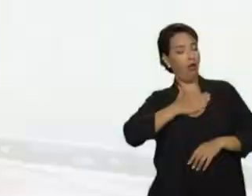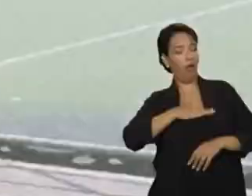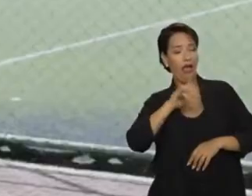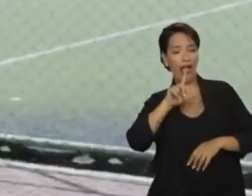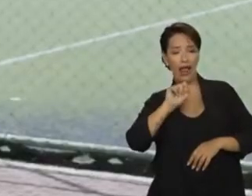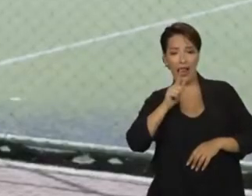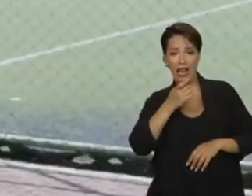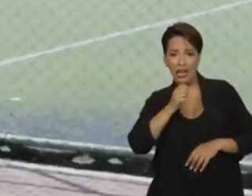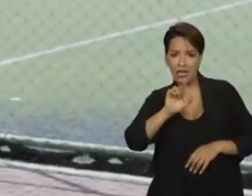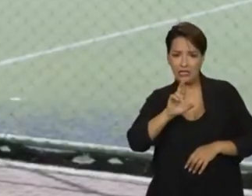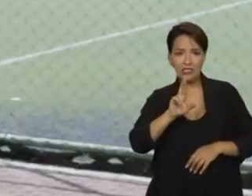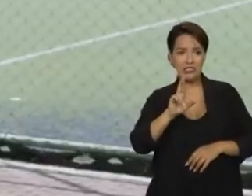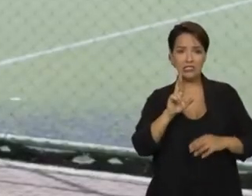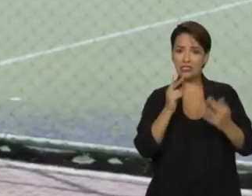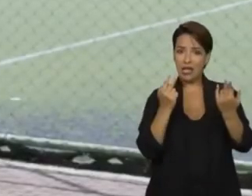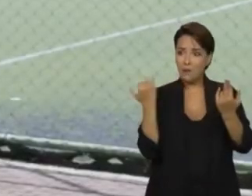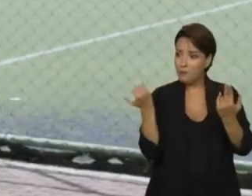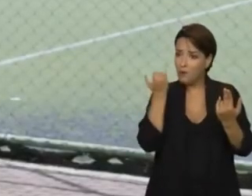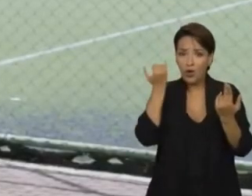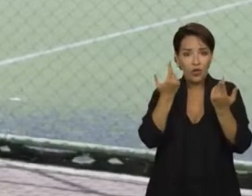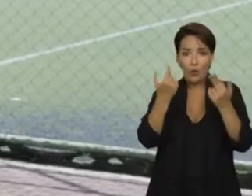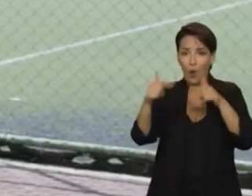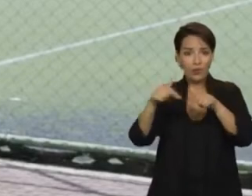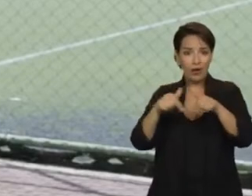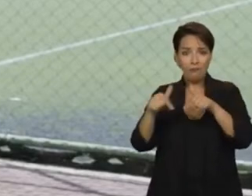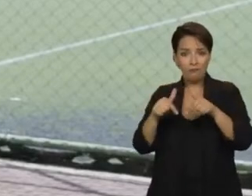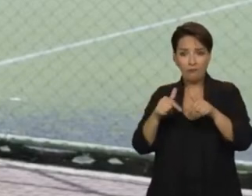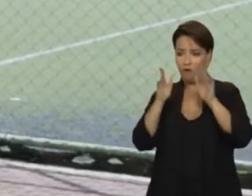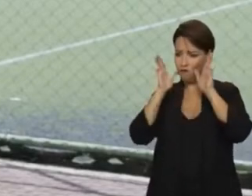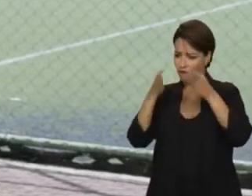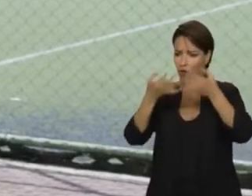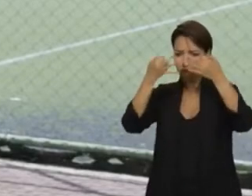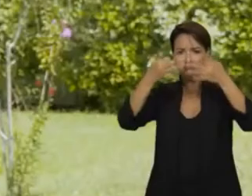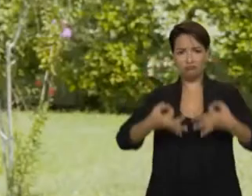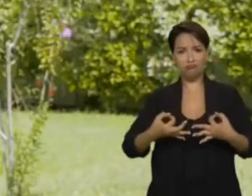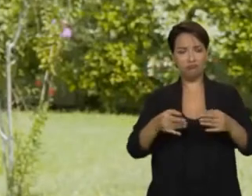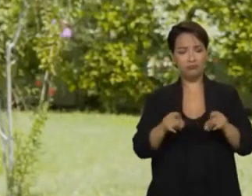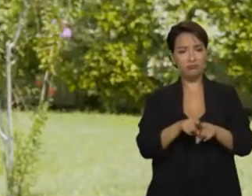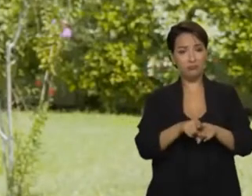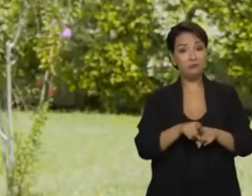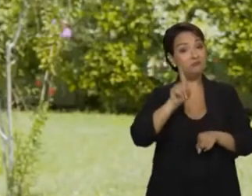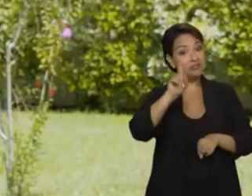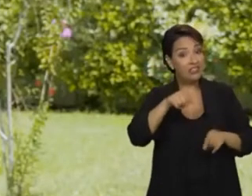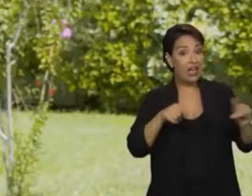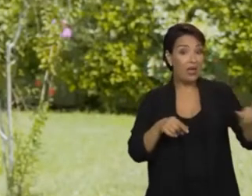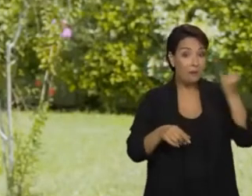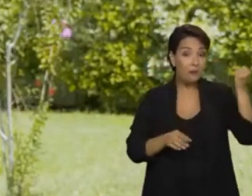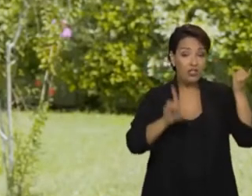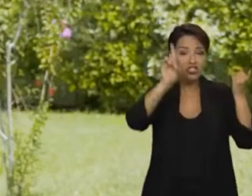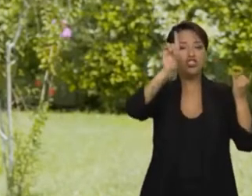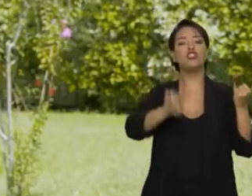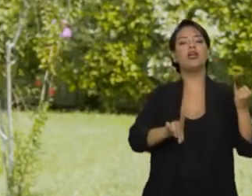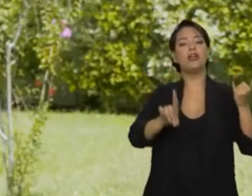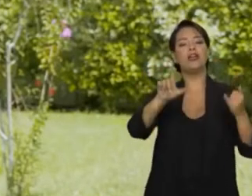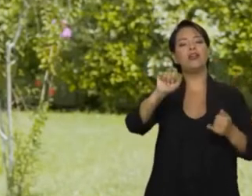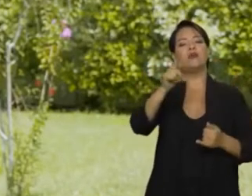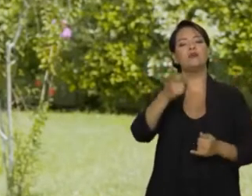My leisure time is as important as my job. Understanding that it is important to you, and that you have the right to leisure,